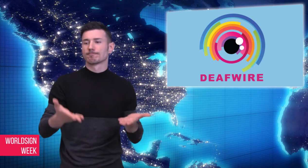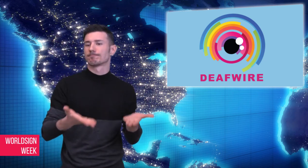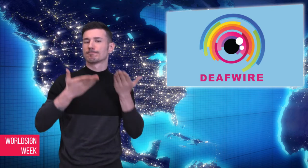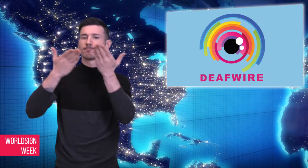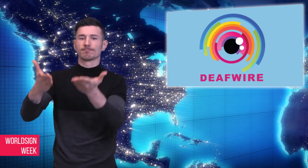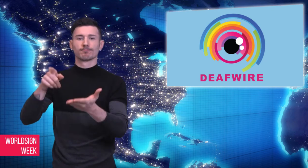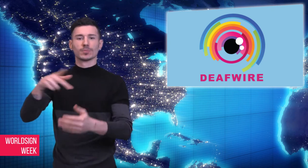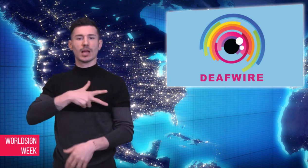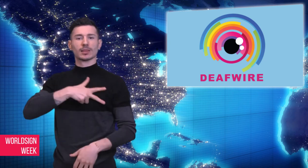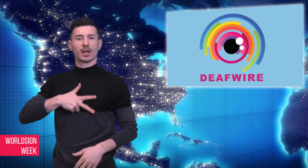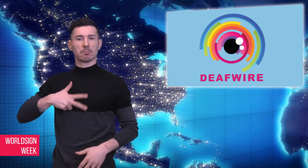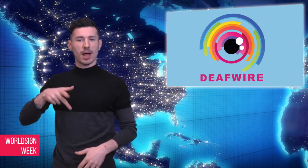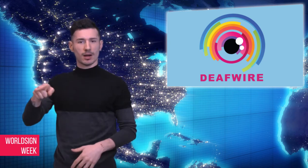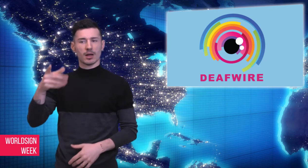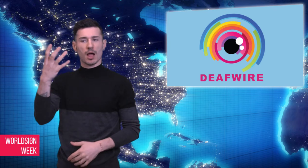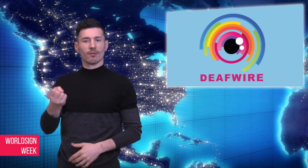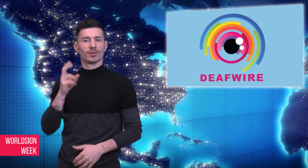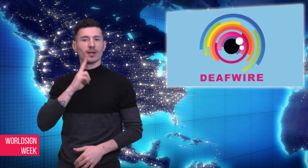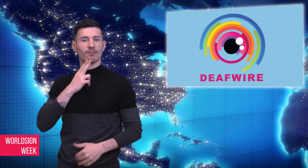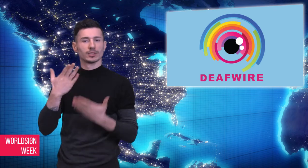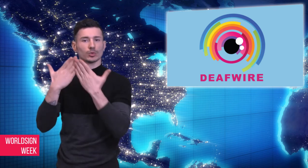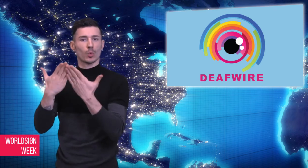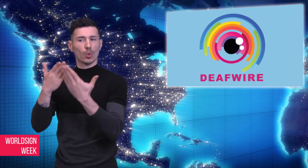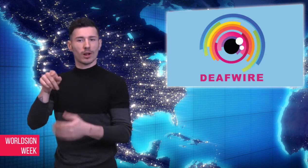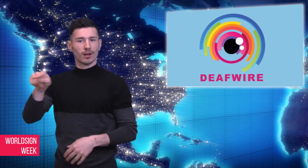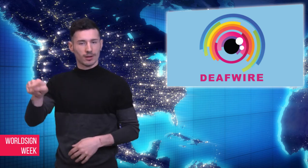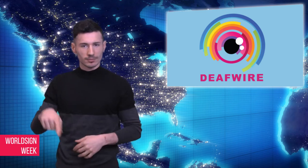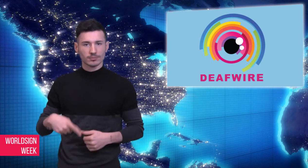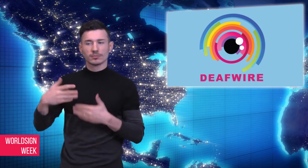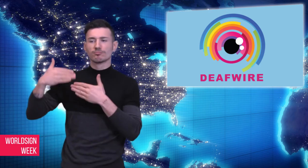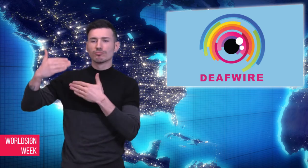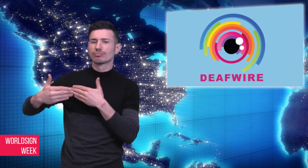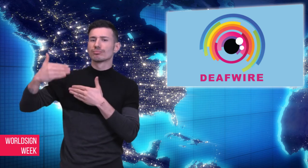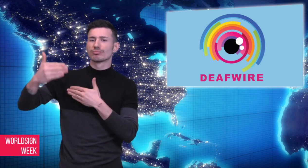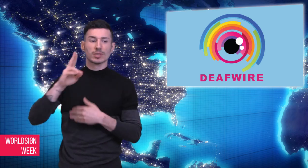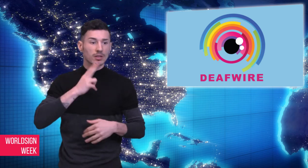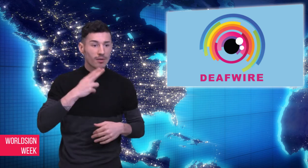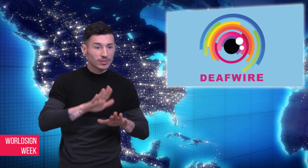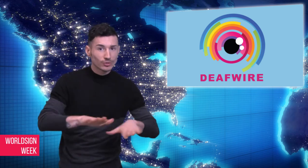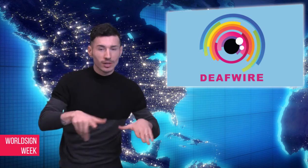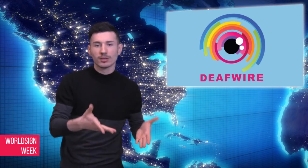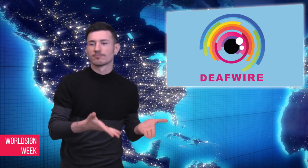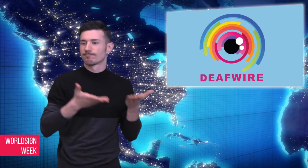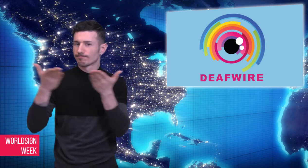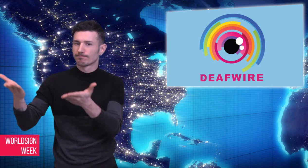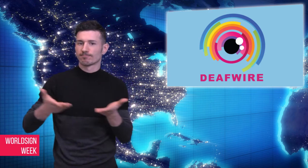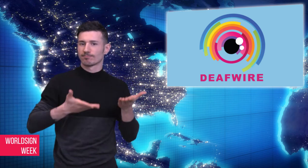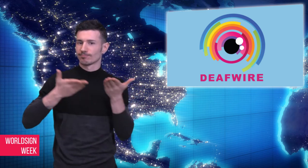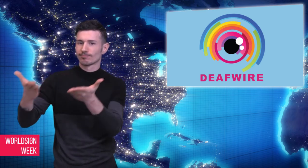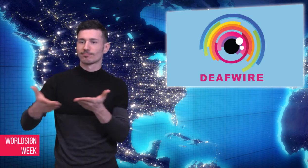to be educated at their Deaf schools. After sending Deaf